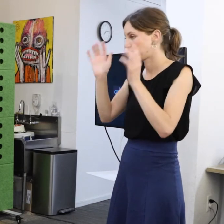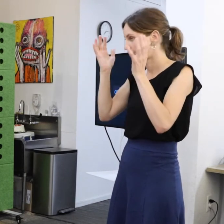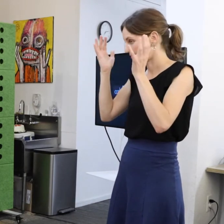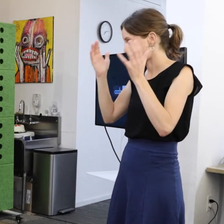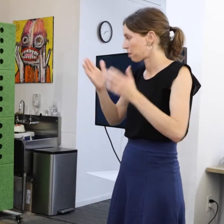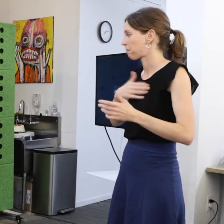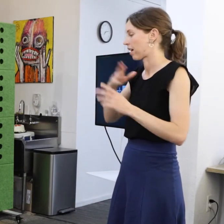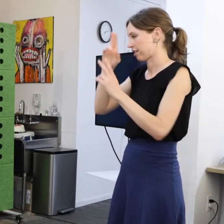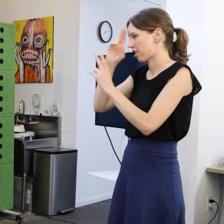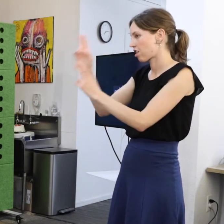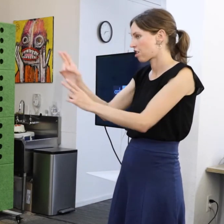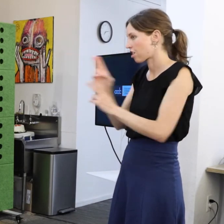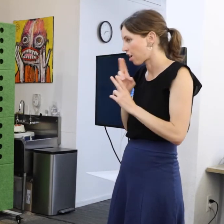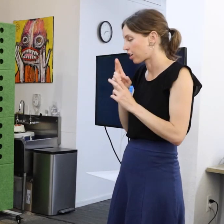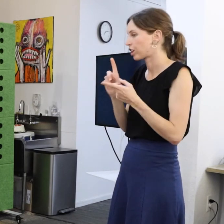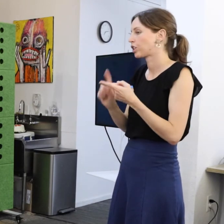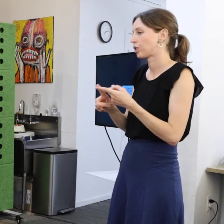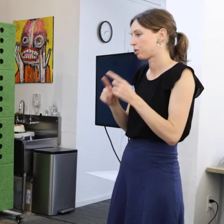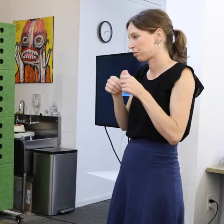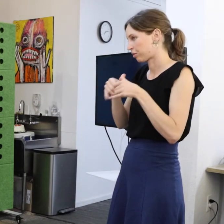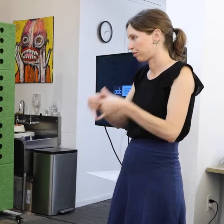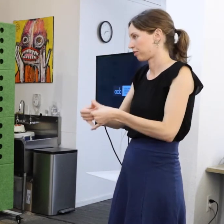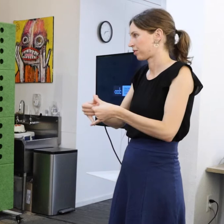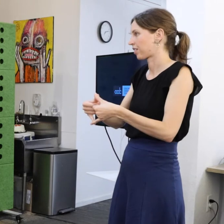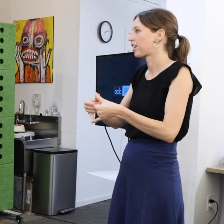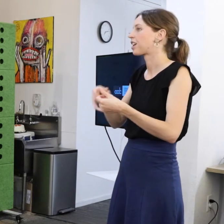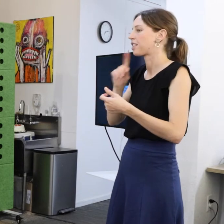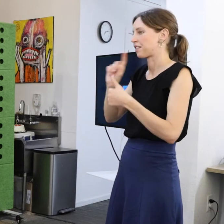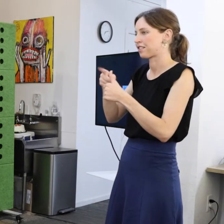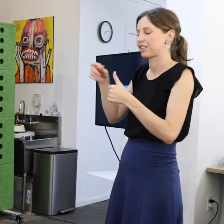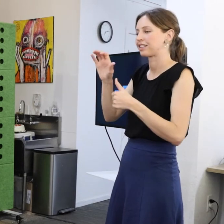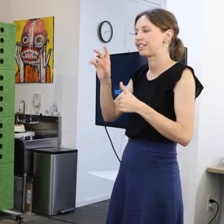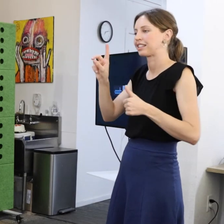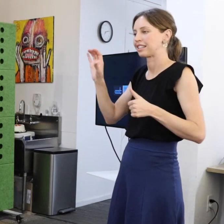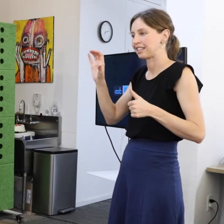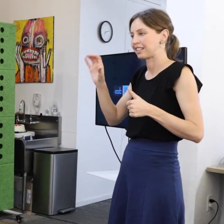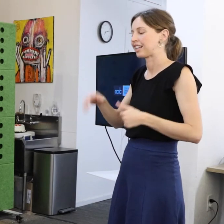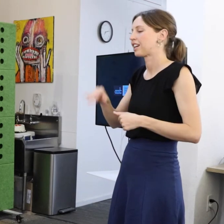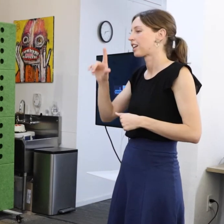It is my great honor to present the inaugural CCDC Lucy Roucis